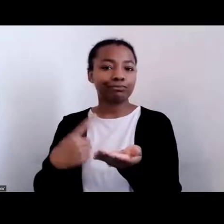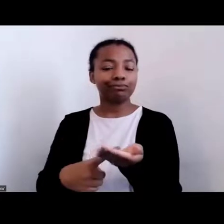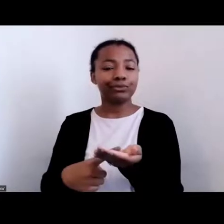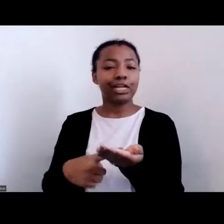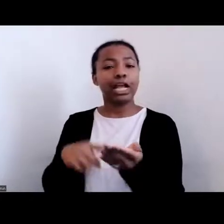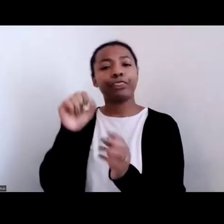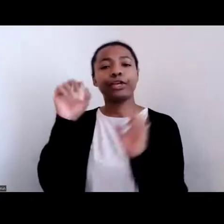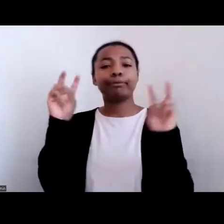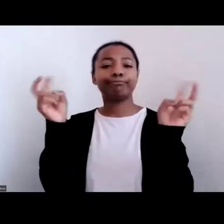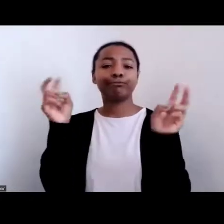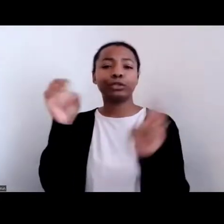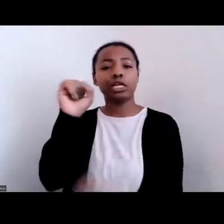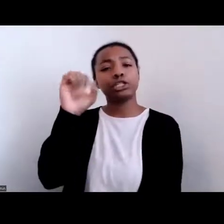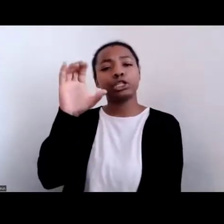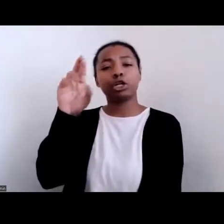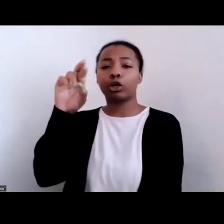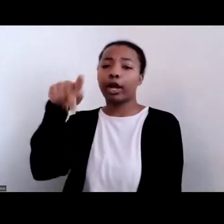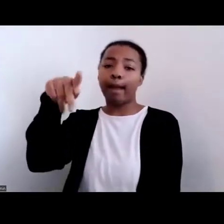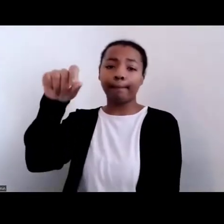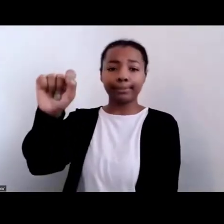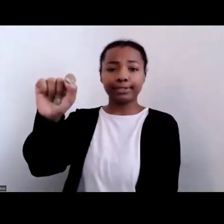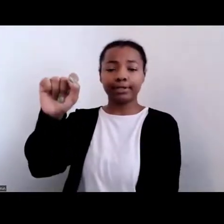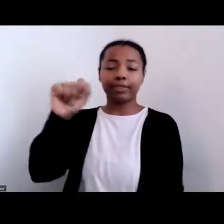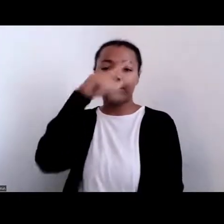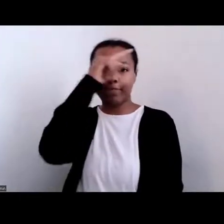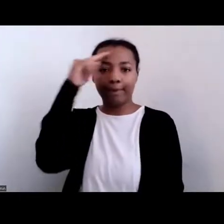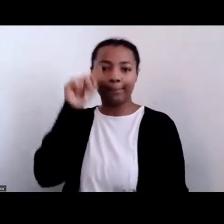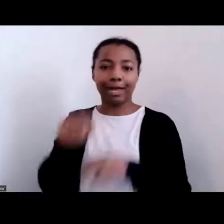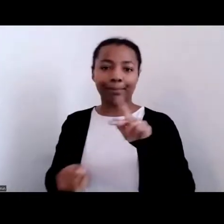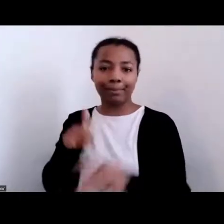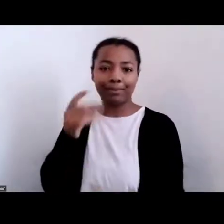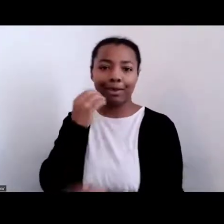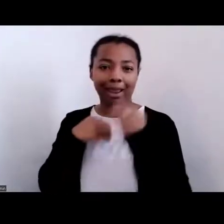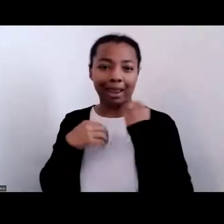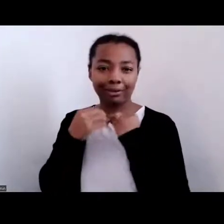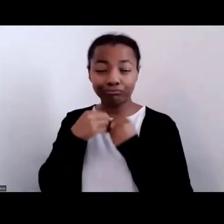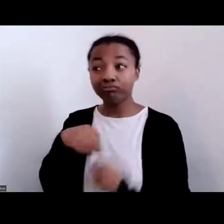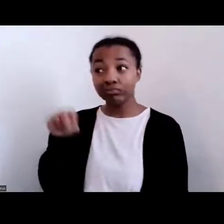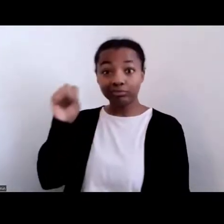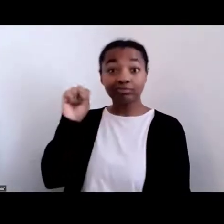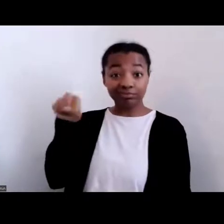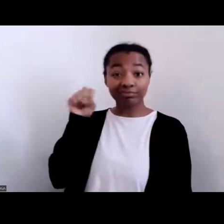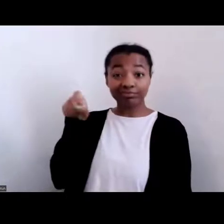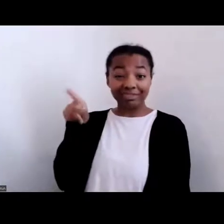That was part of our diet, but it wasn't the whole. Because to assume that we only had scraps assumes that we